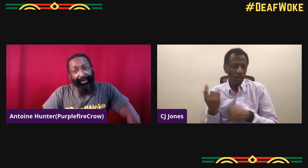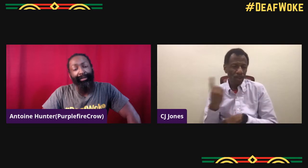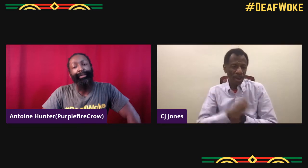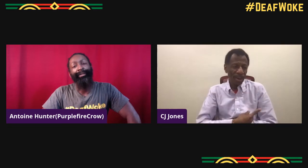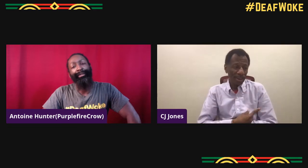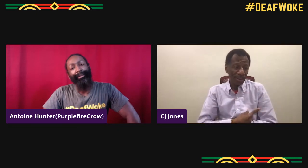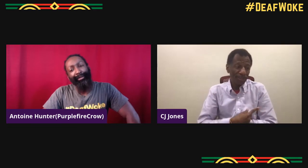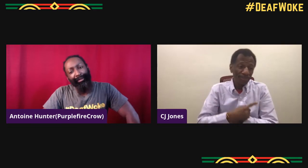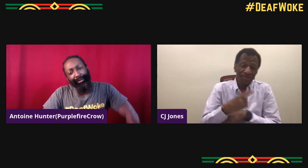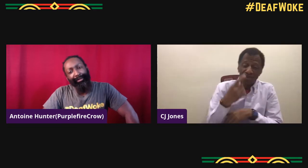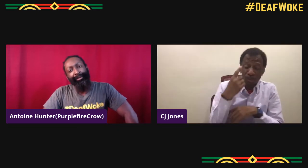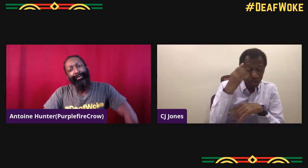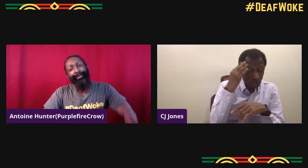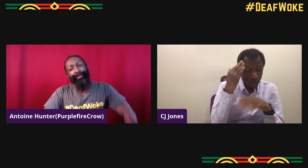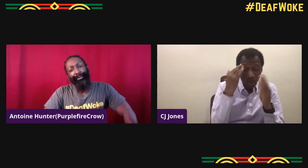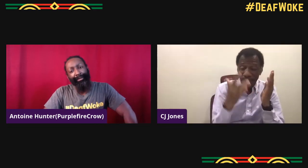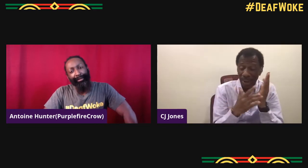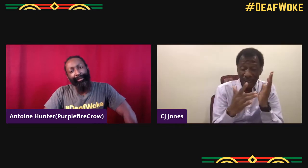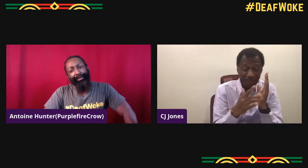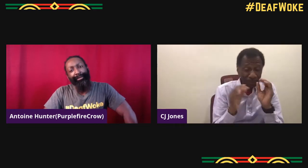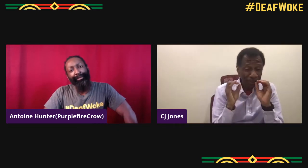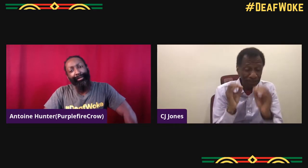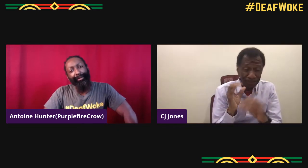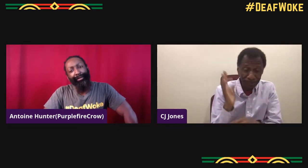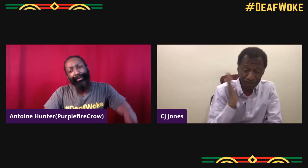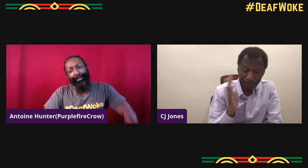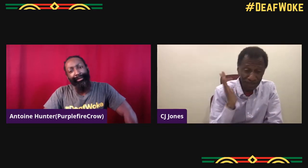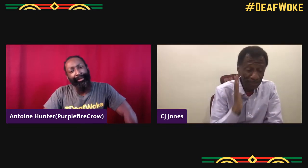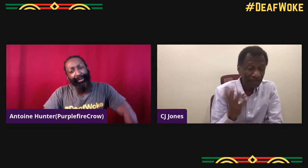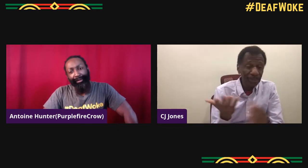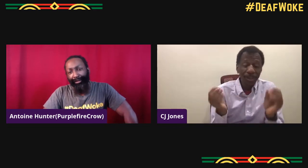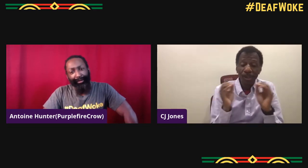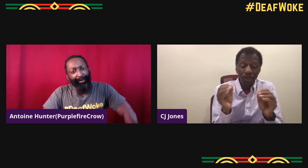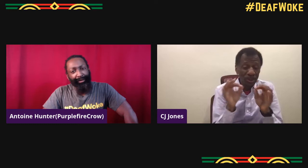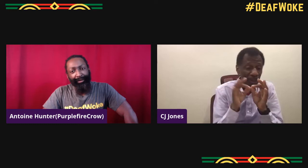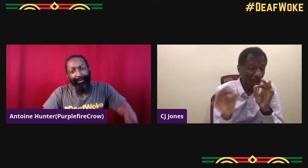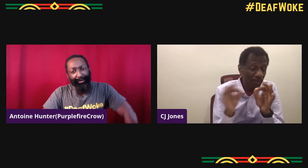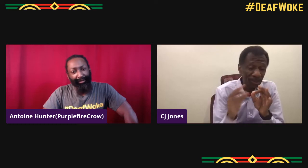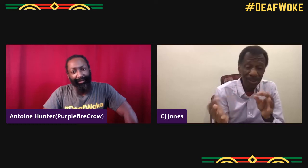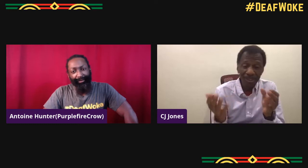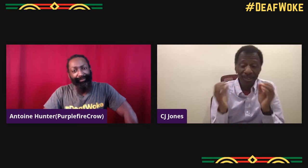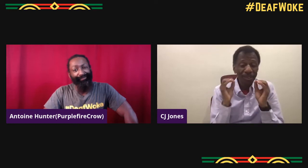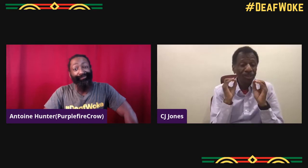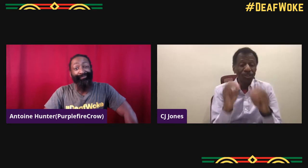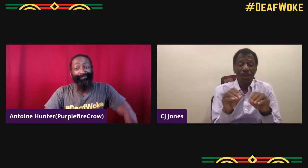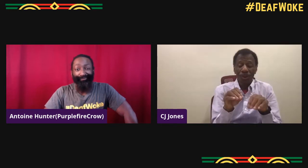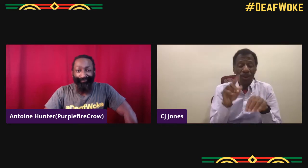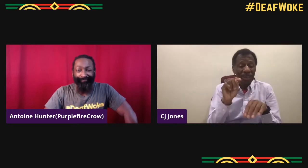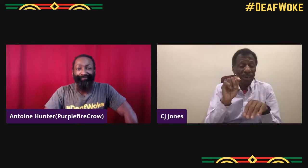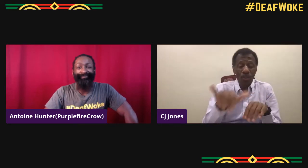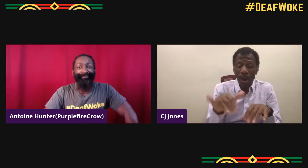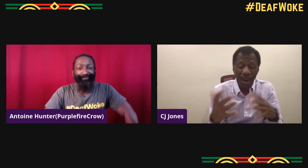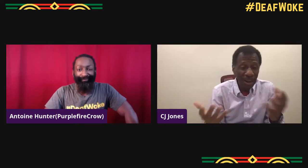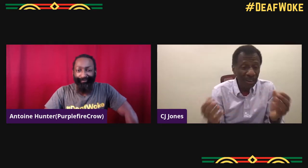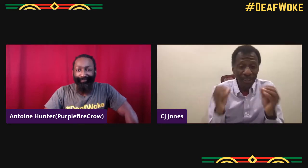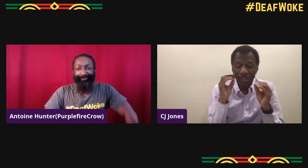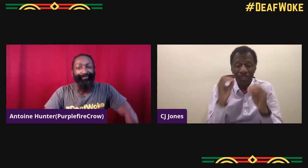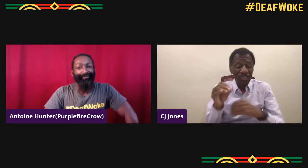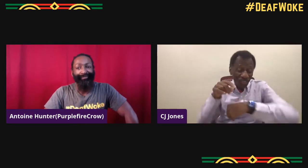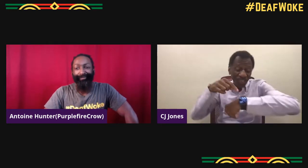they didn't have the same opportunities that I have today. With technology it was nothing back in the day, no captioning, no TTY,